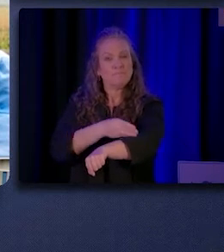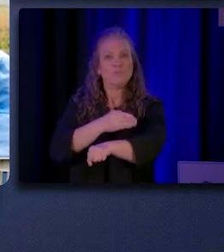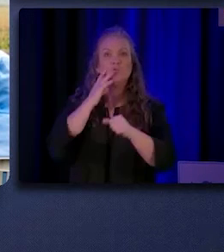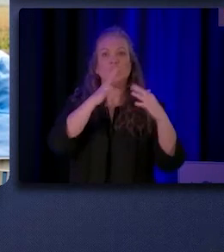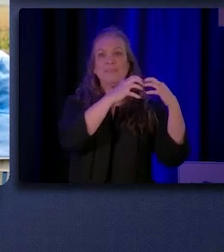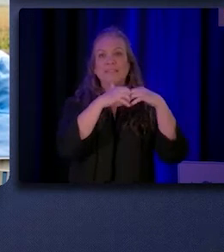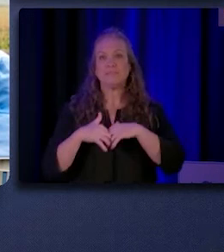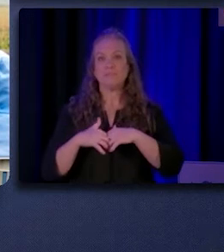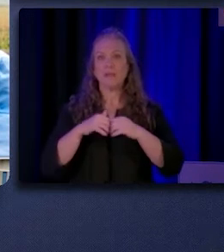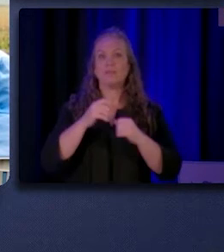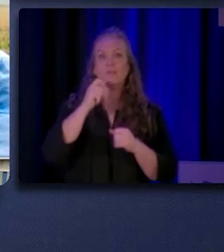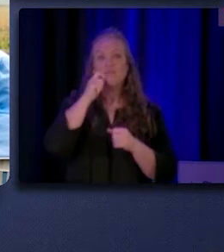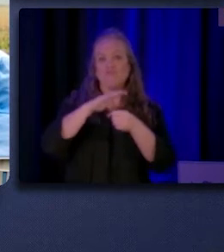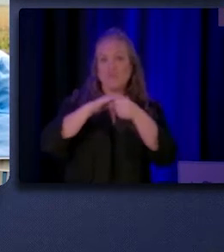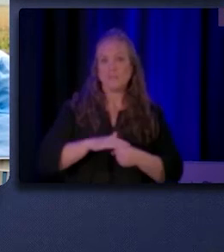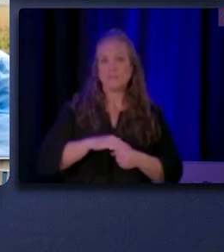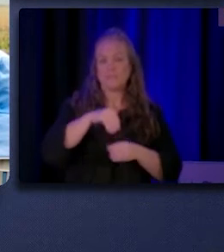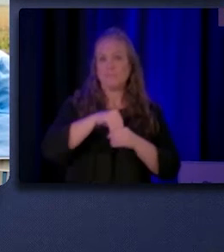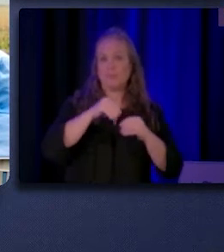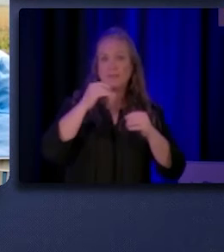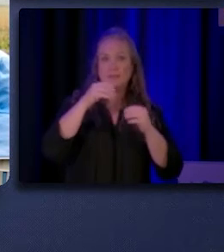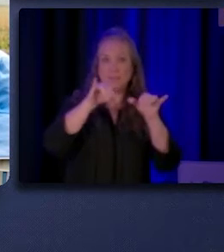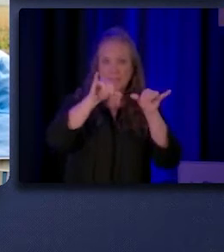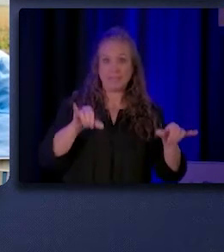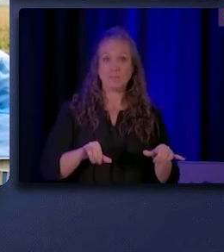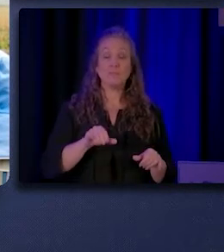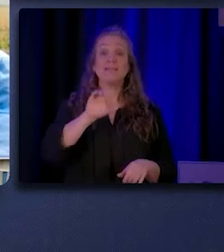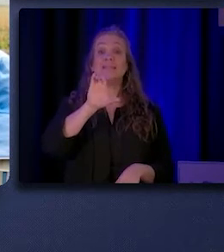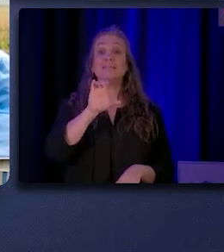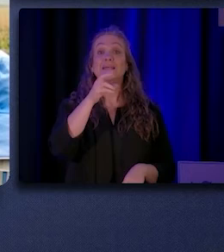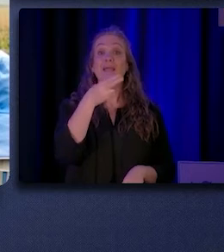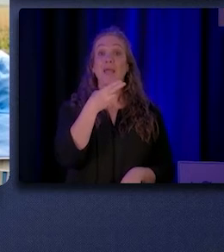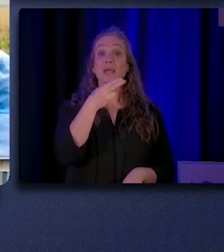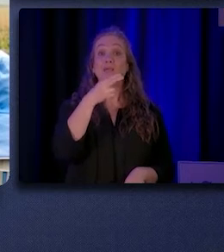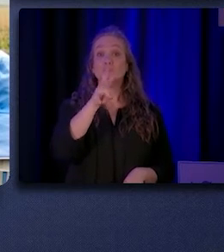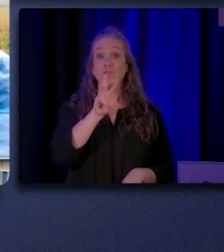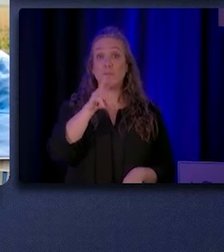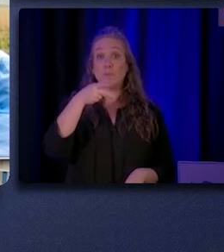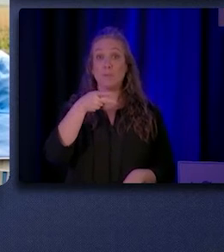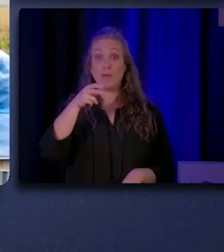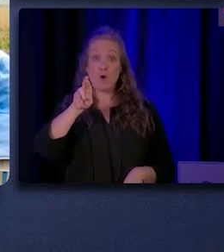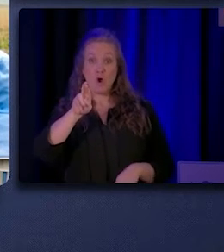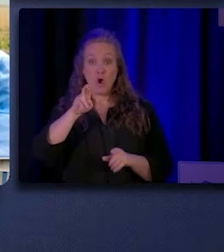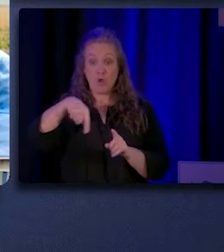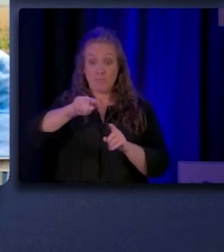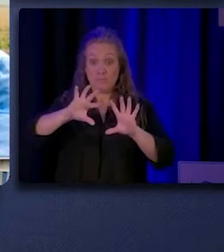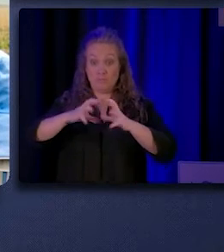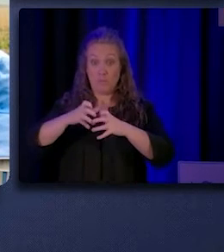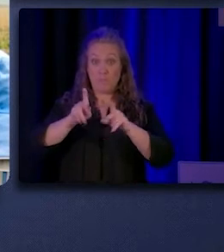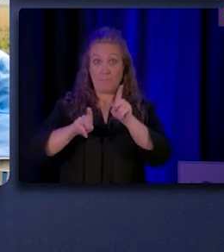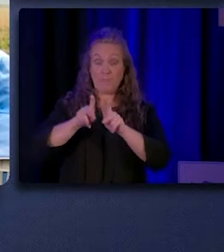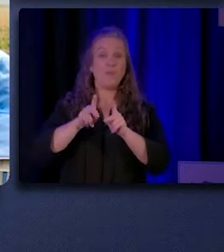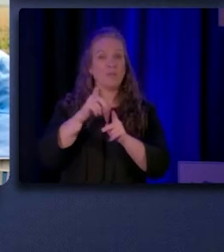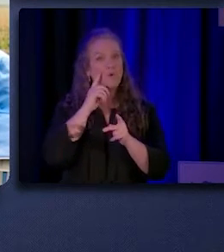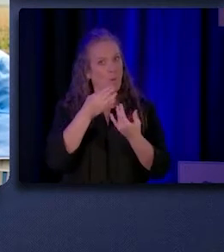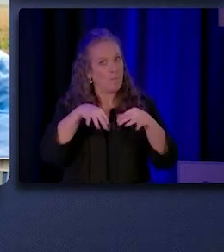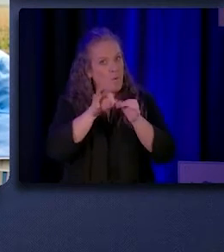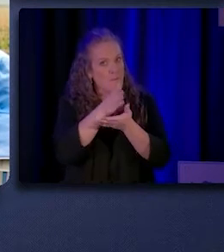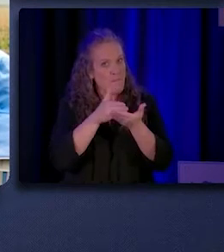CHW/P/Rs are part of the solution. It is however important to be clear when we talk about the workforce,